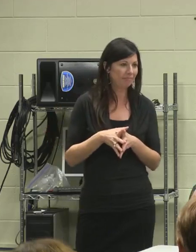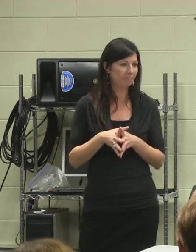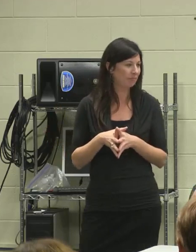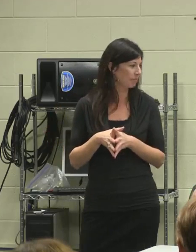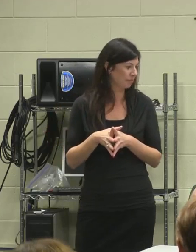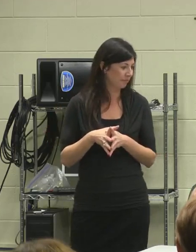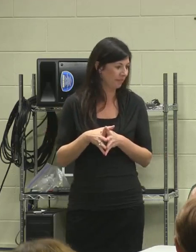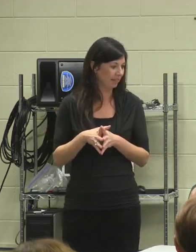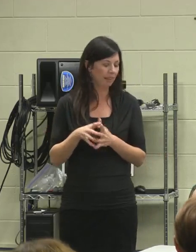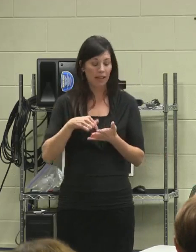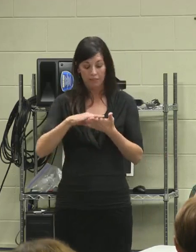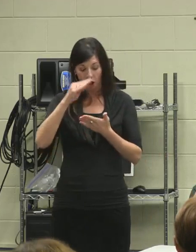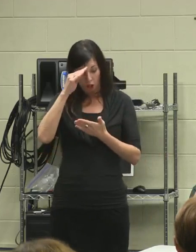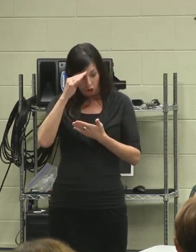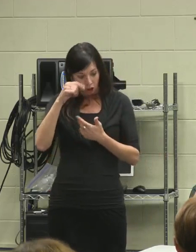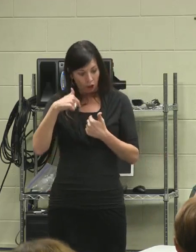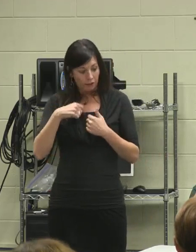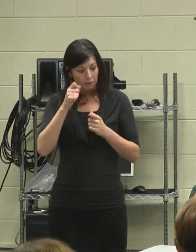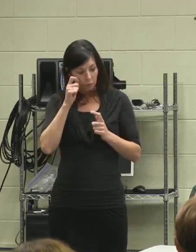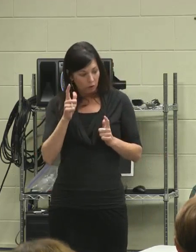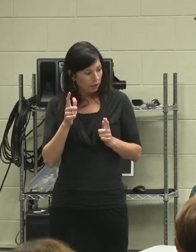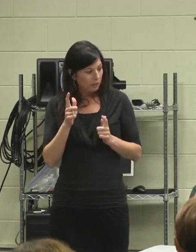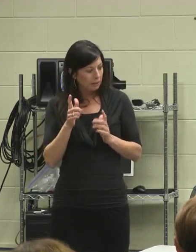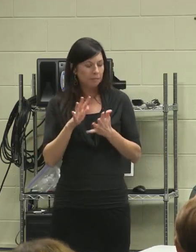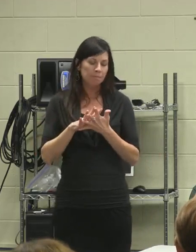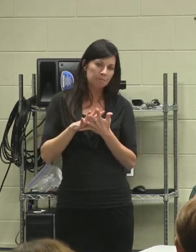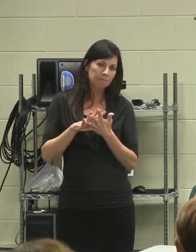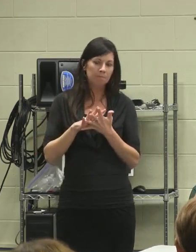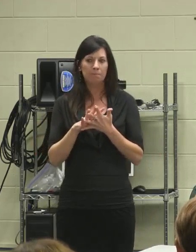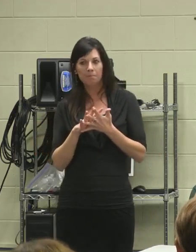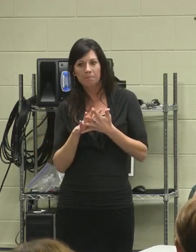What have I learned and been surprised between the time you exited